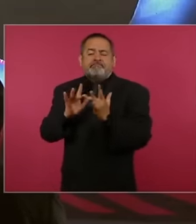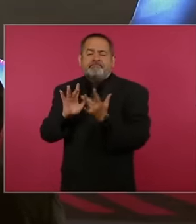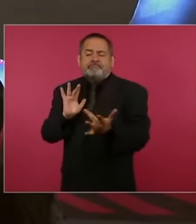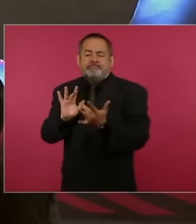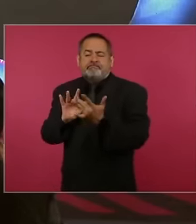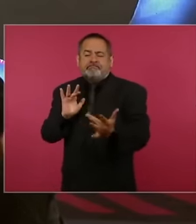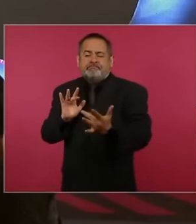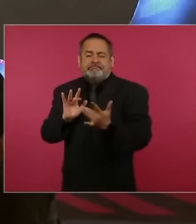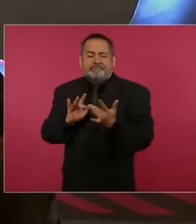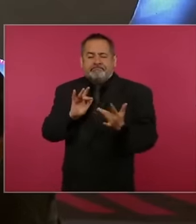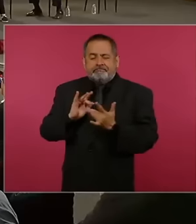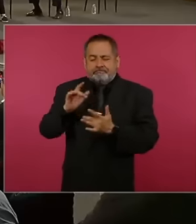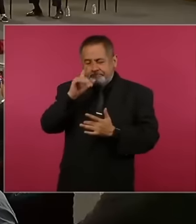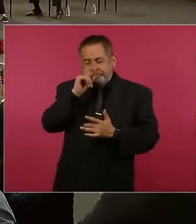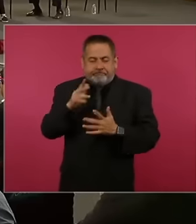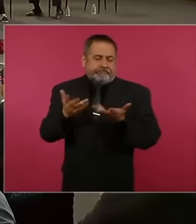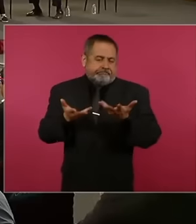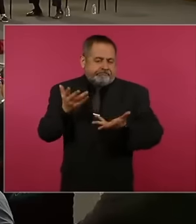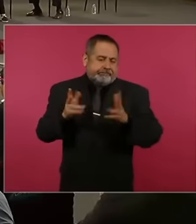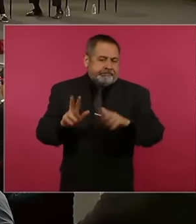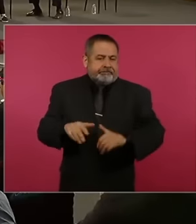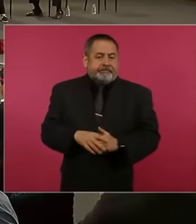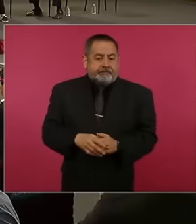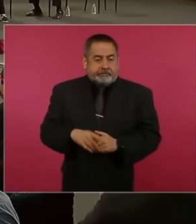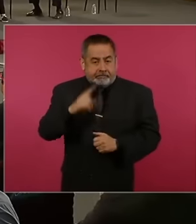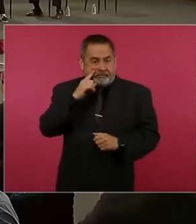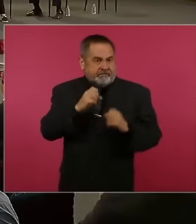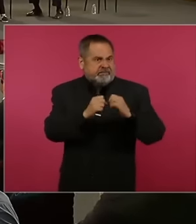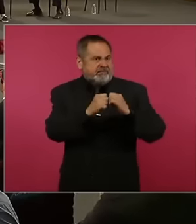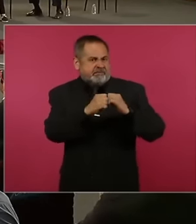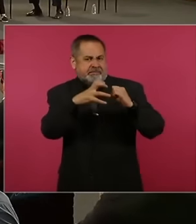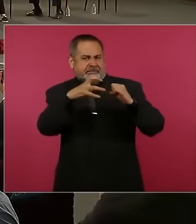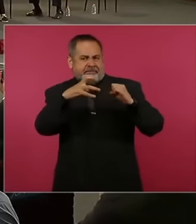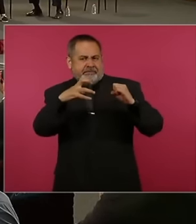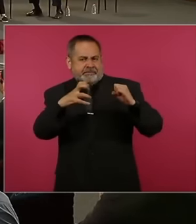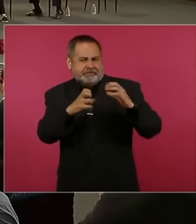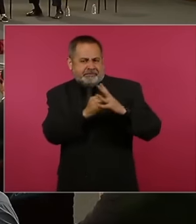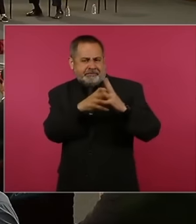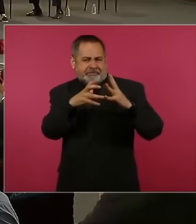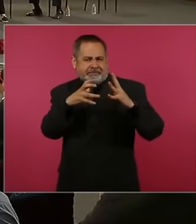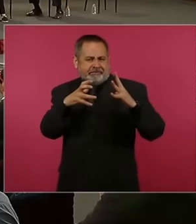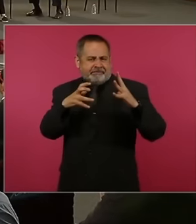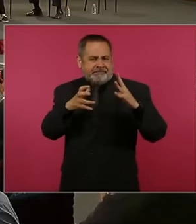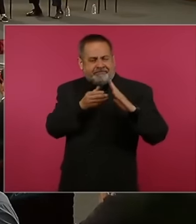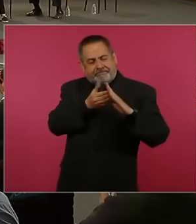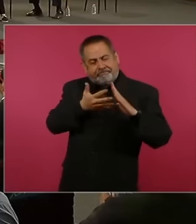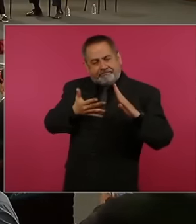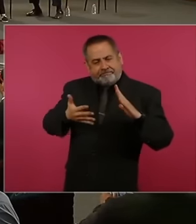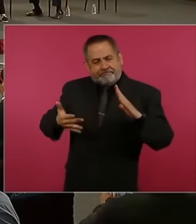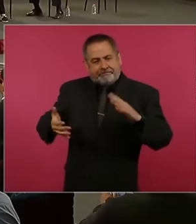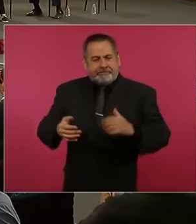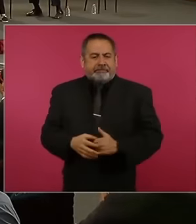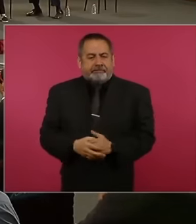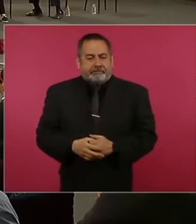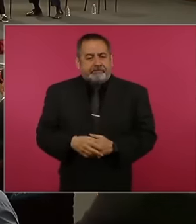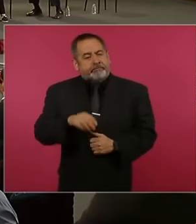and here There are some of this type of eruptions that take place, the one that follows here is another example